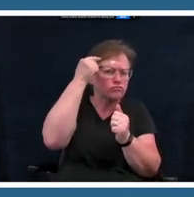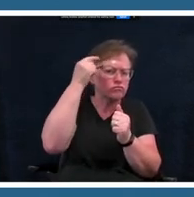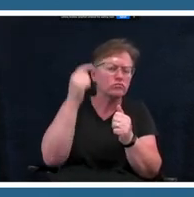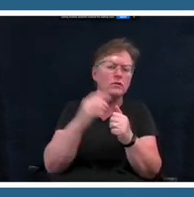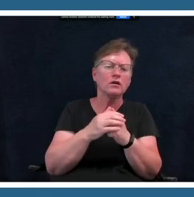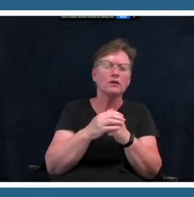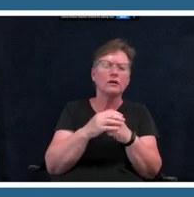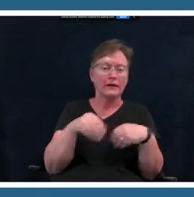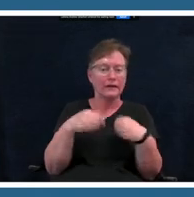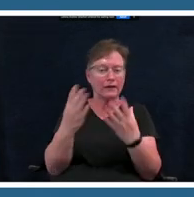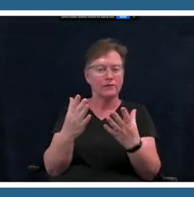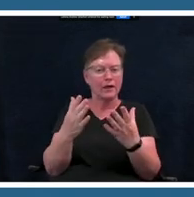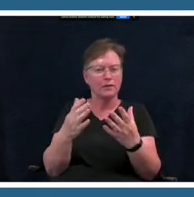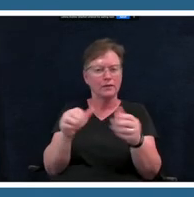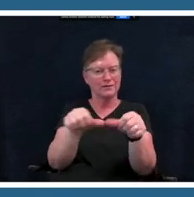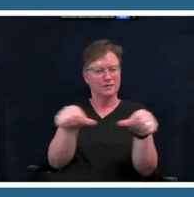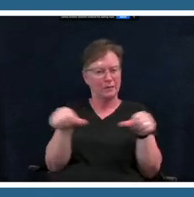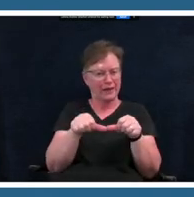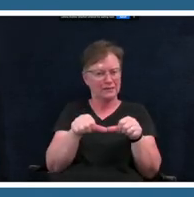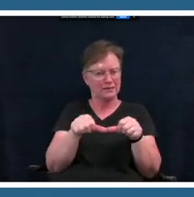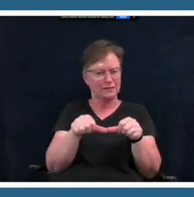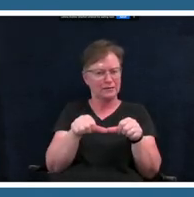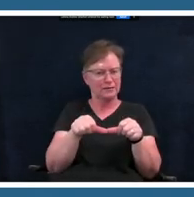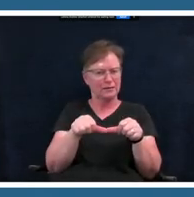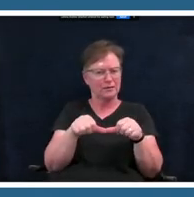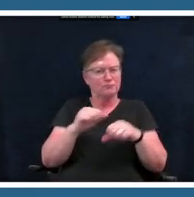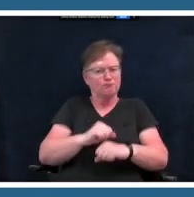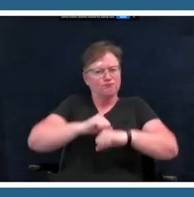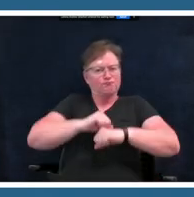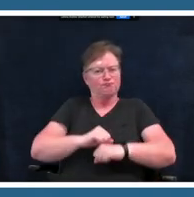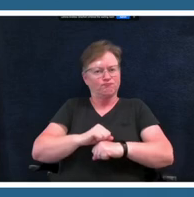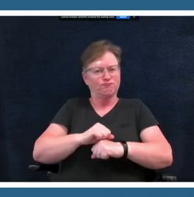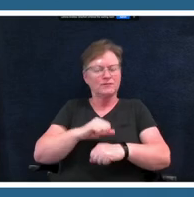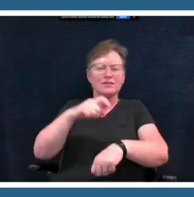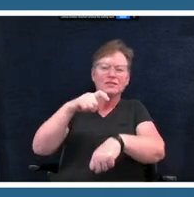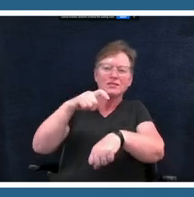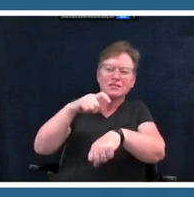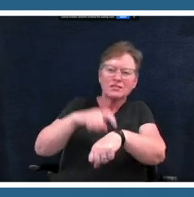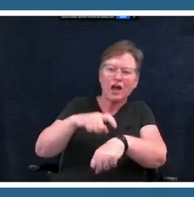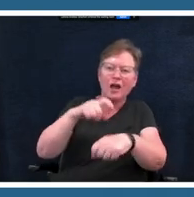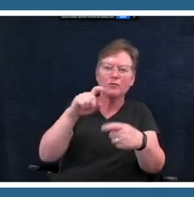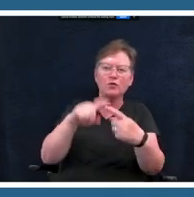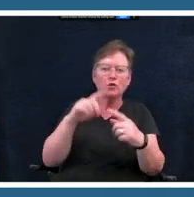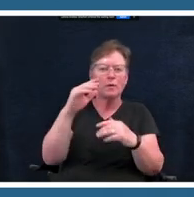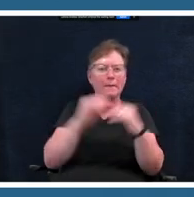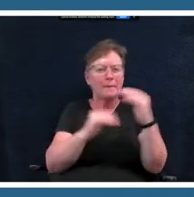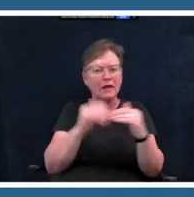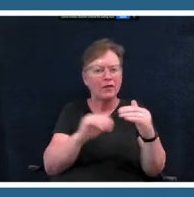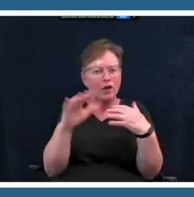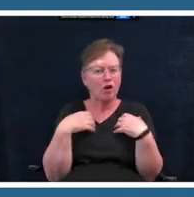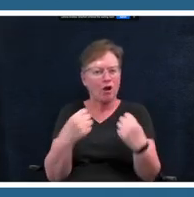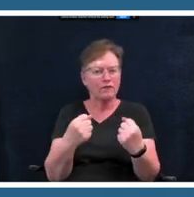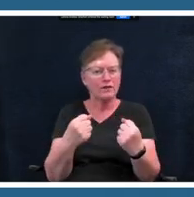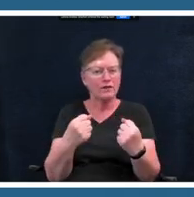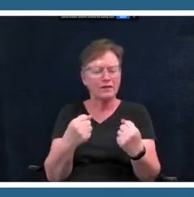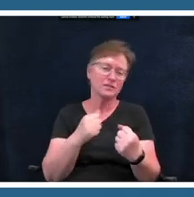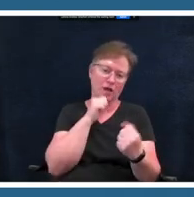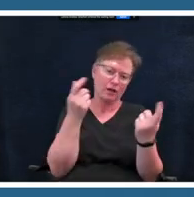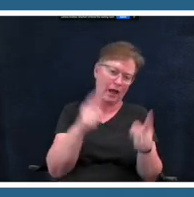space giving them the just the time to kind of to to build that confidence is